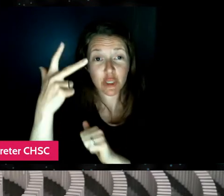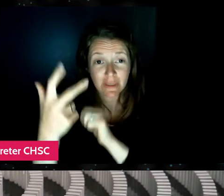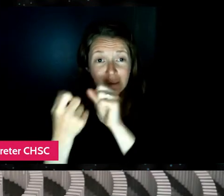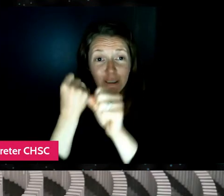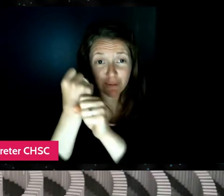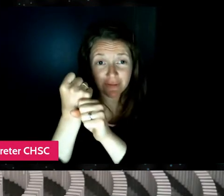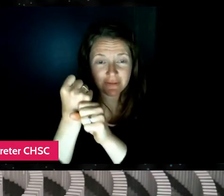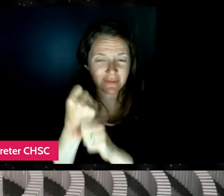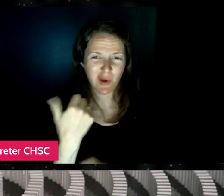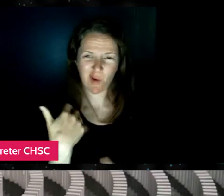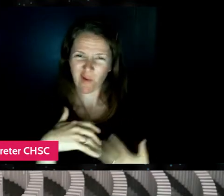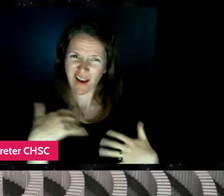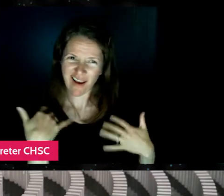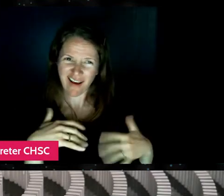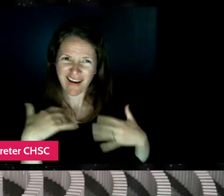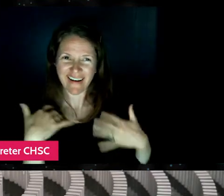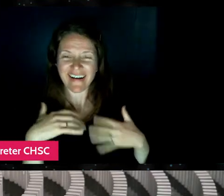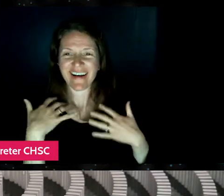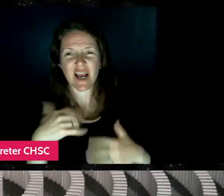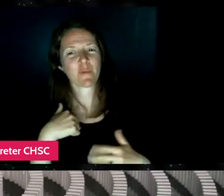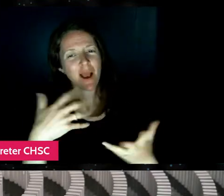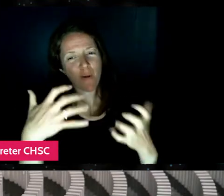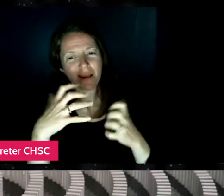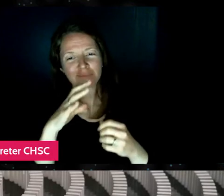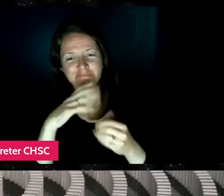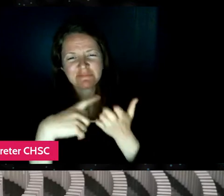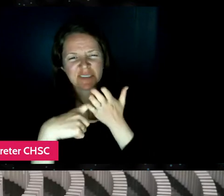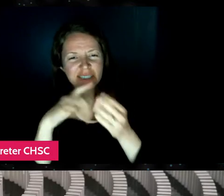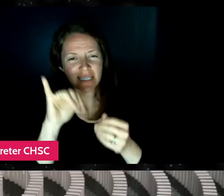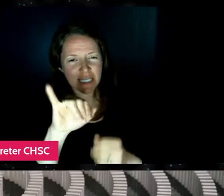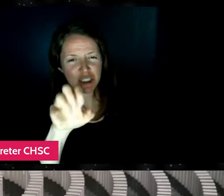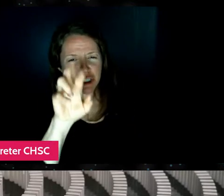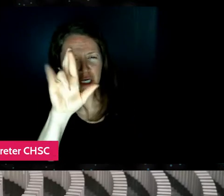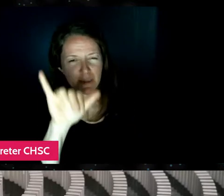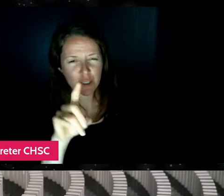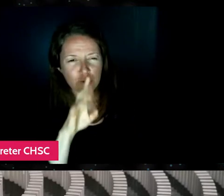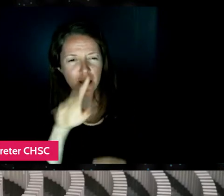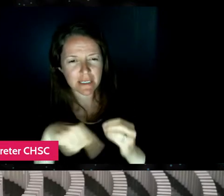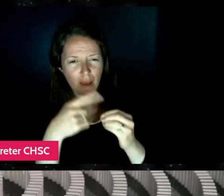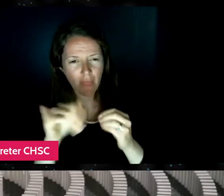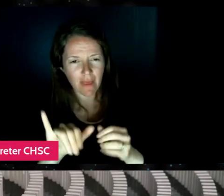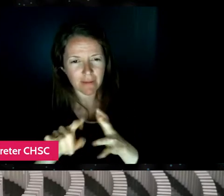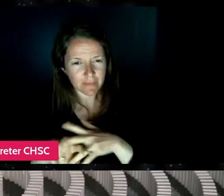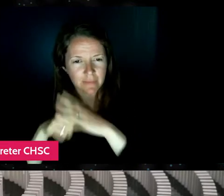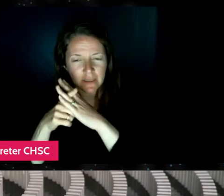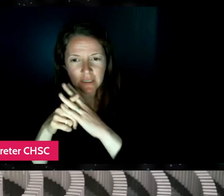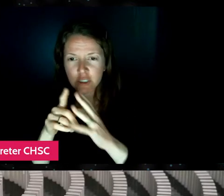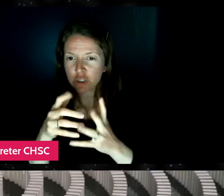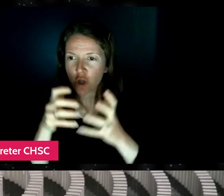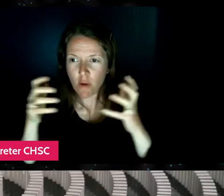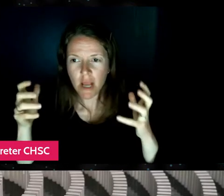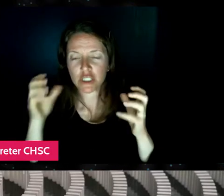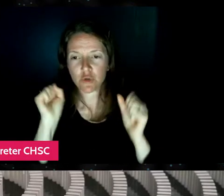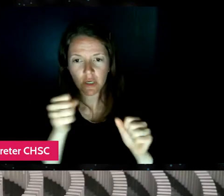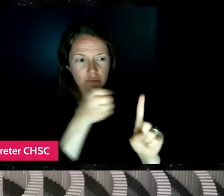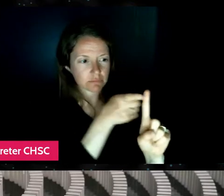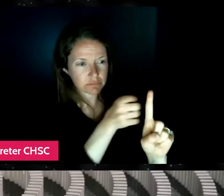Yeah. Well, I wanted to get into that a little bit because Jeremy, you mentioned this at the beginning too. There's so much you could have talked about with Lily,